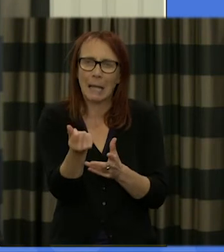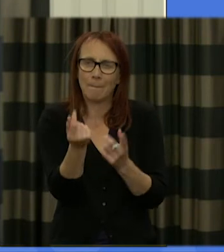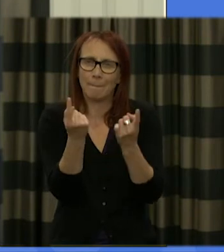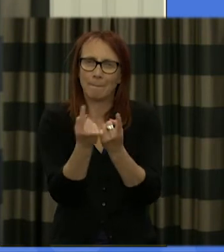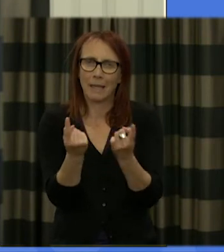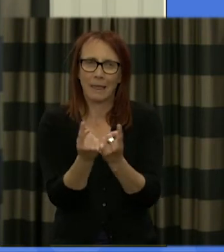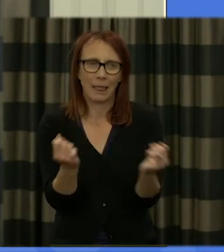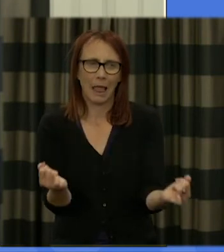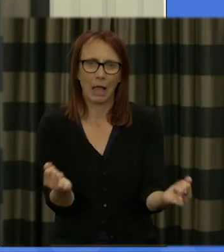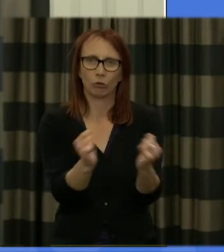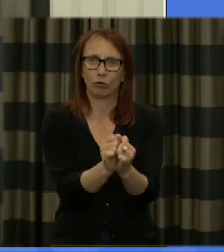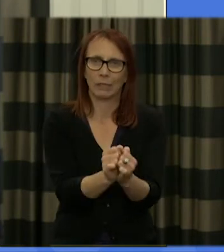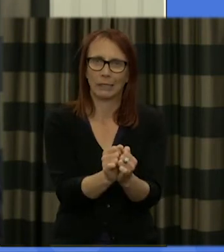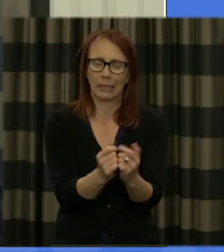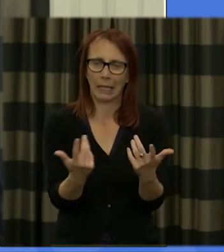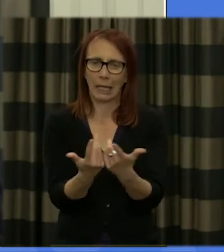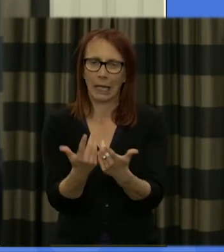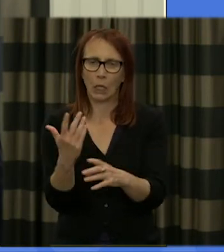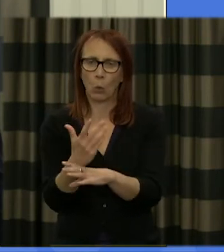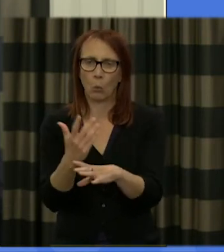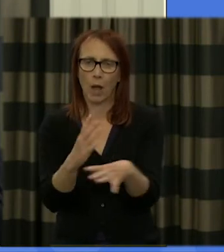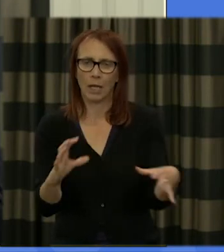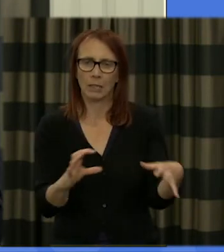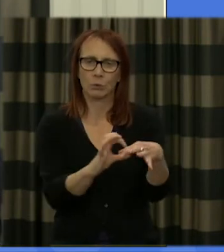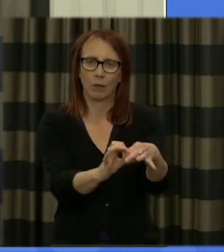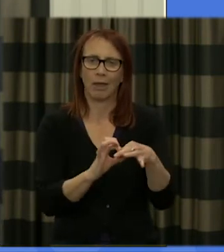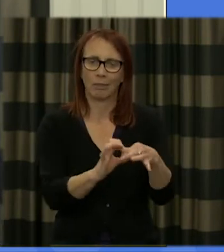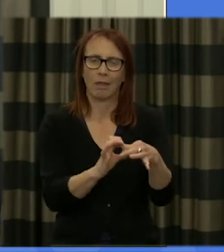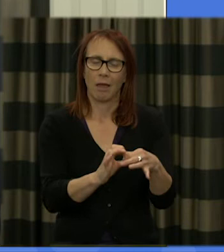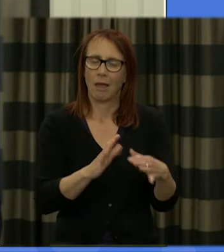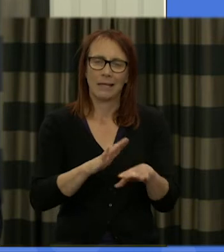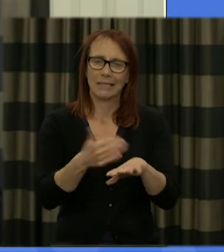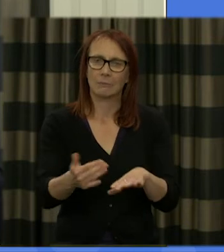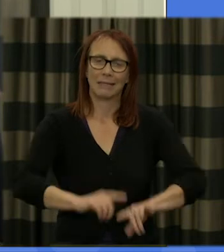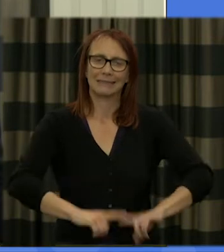how they might work together even if they have very profound differences and